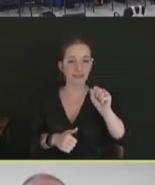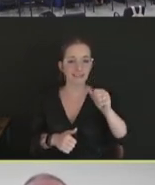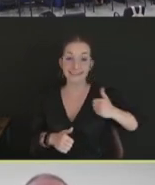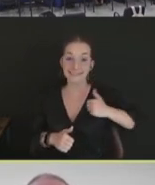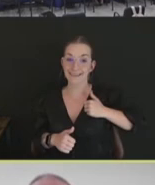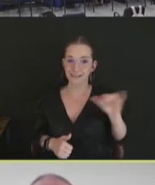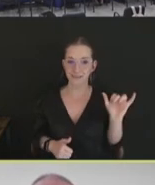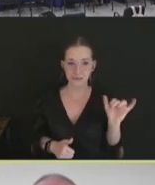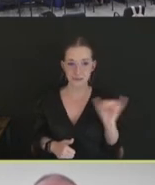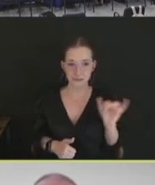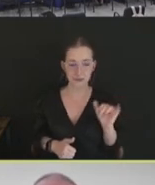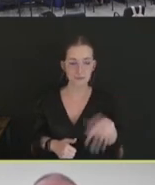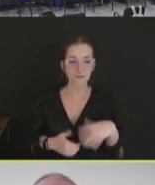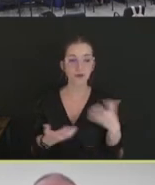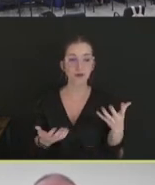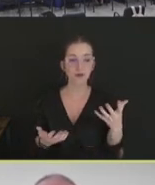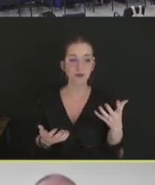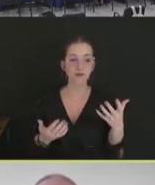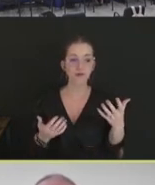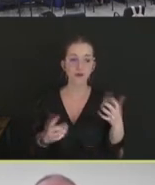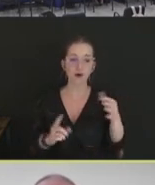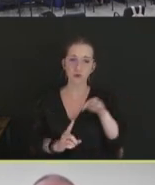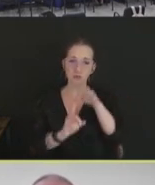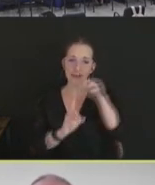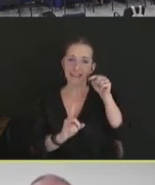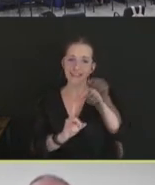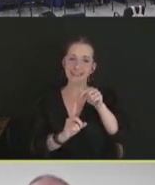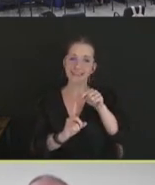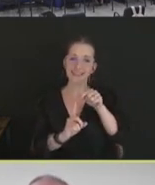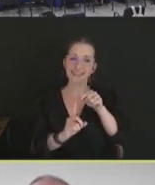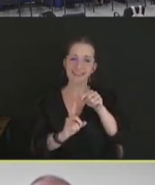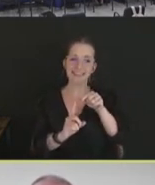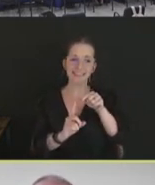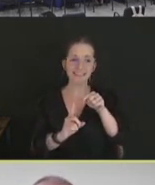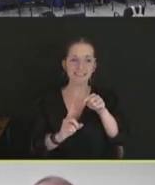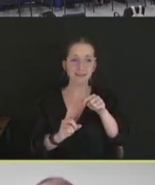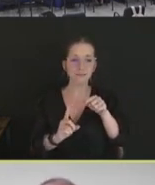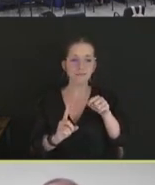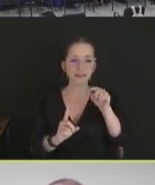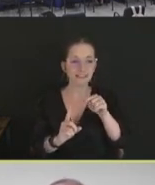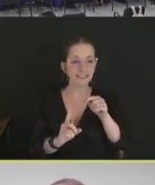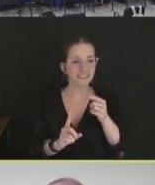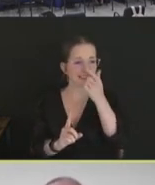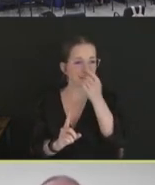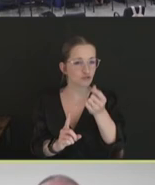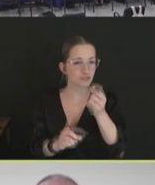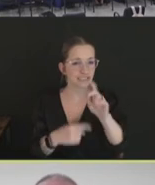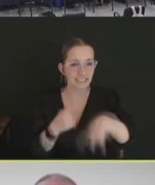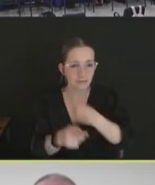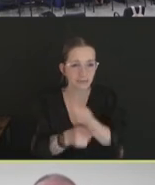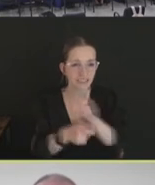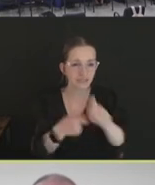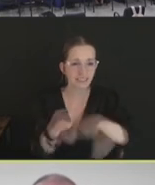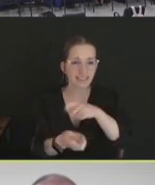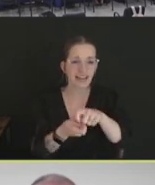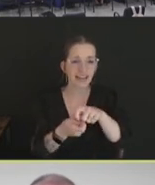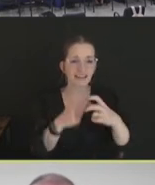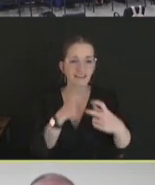So what's unique about this clade 2344B H5N1 is that it affects wild birds, it's staying